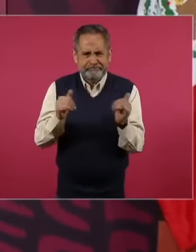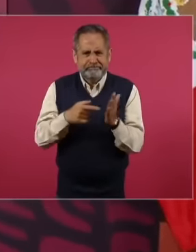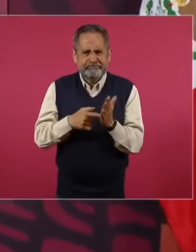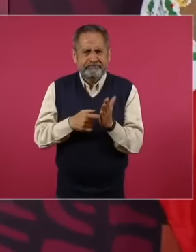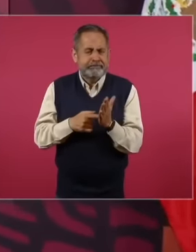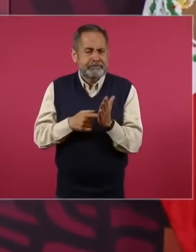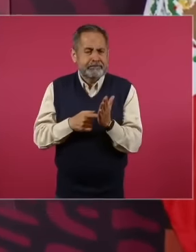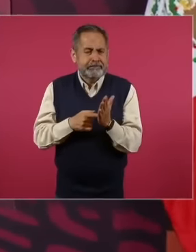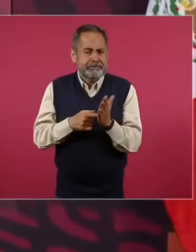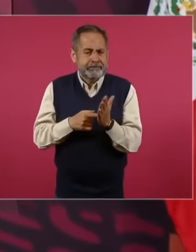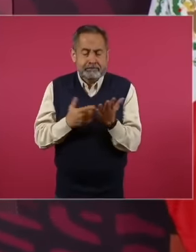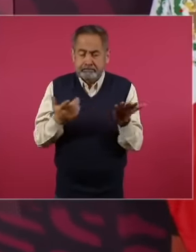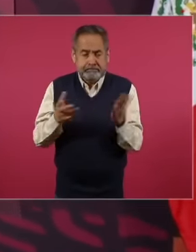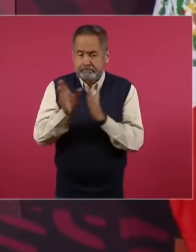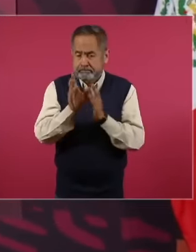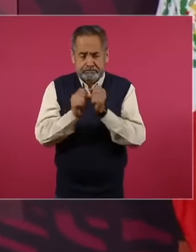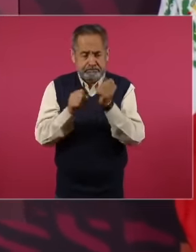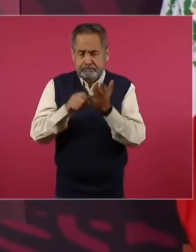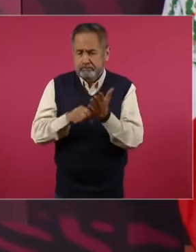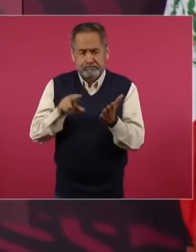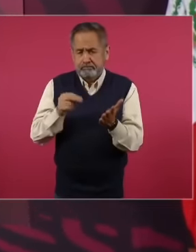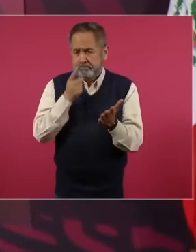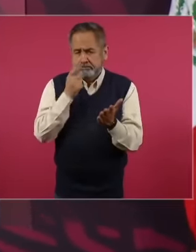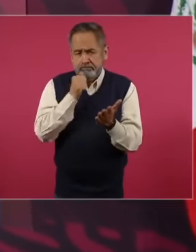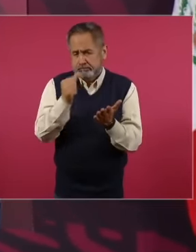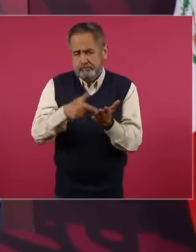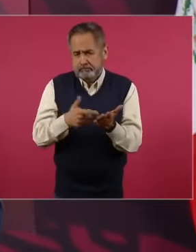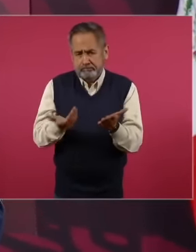constitutional